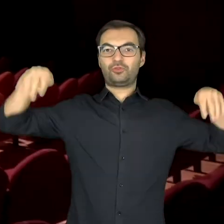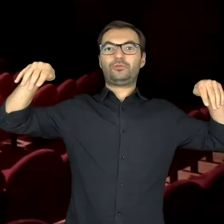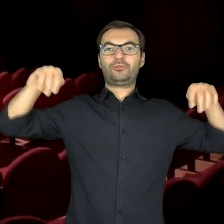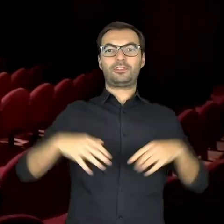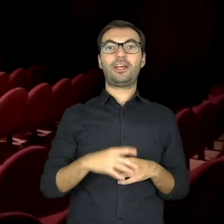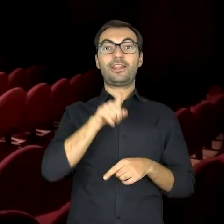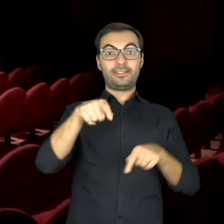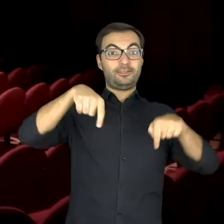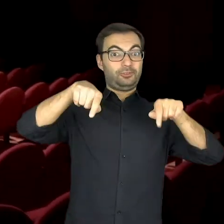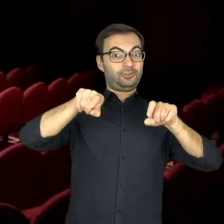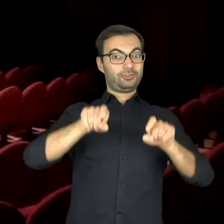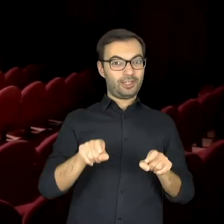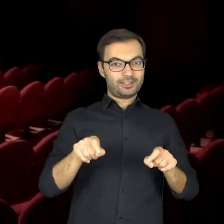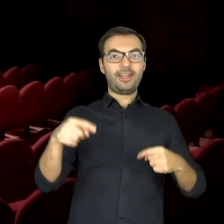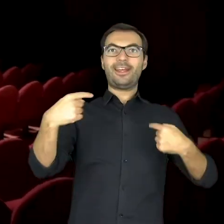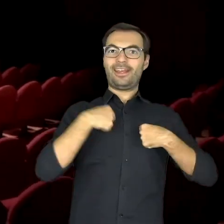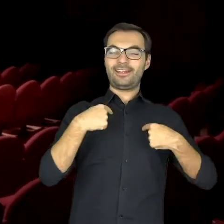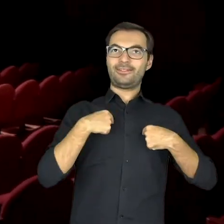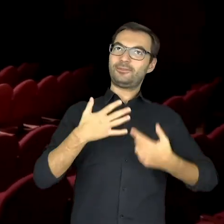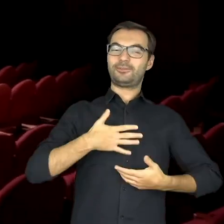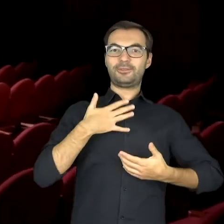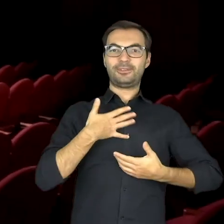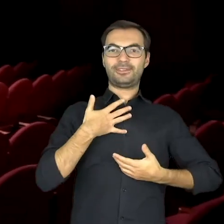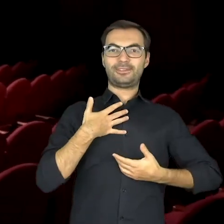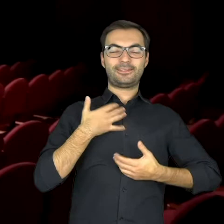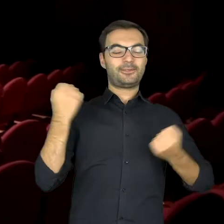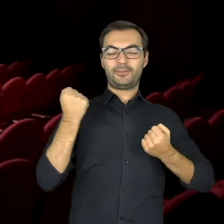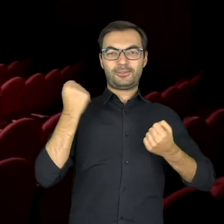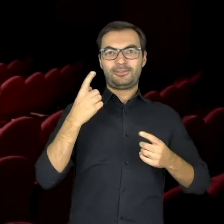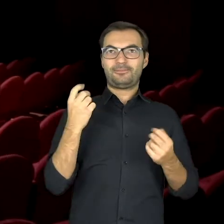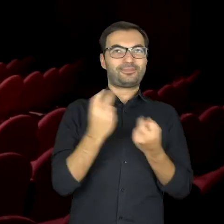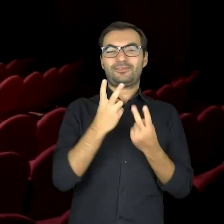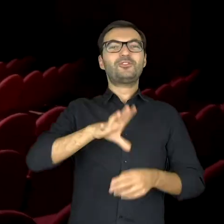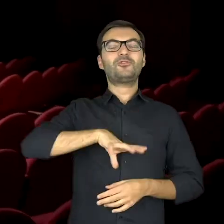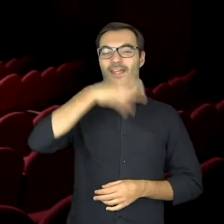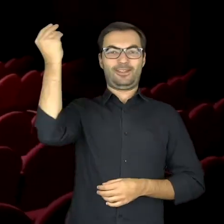The moment when you sit in the audience is a true celebration for me.